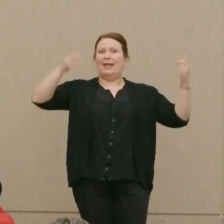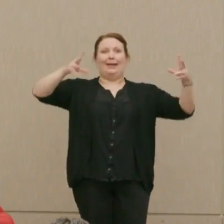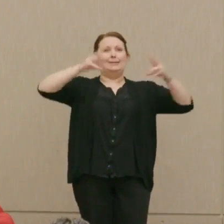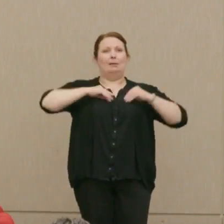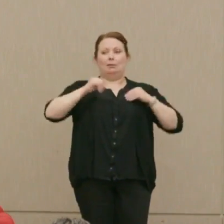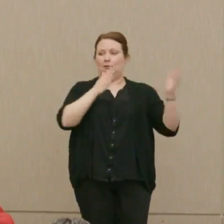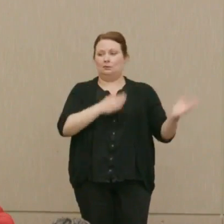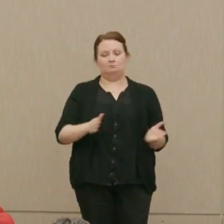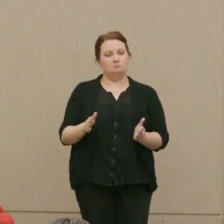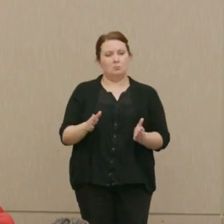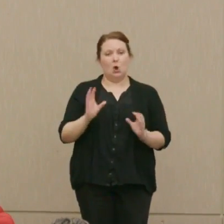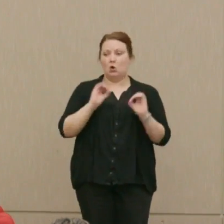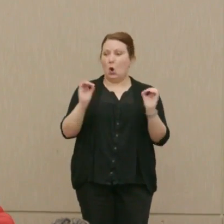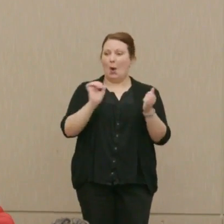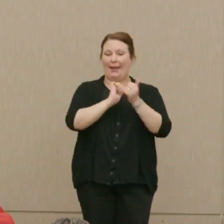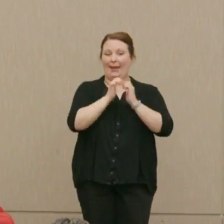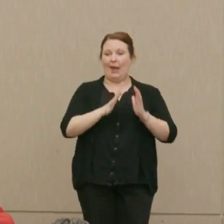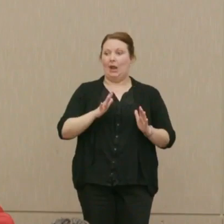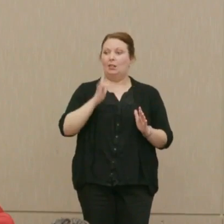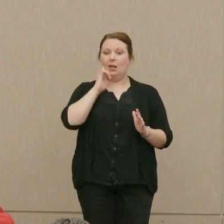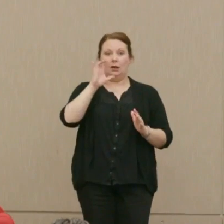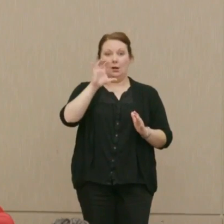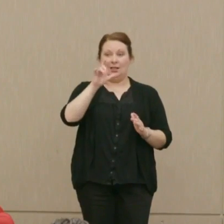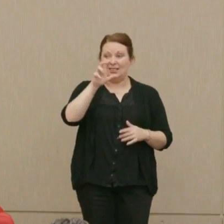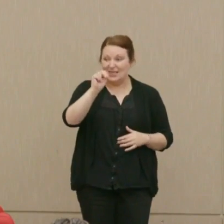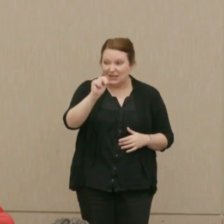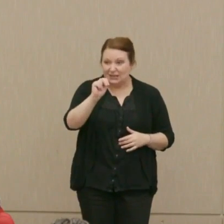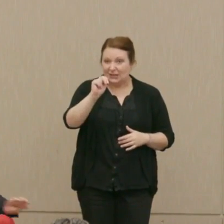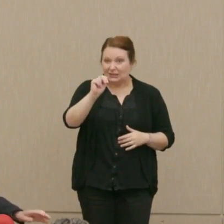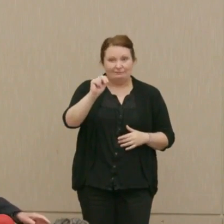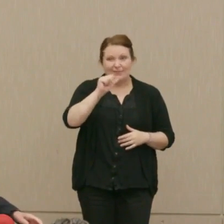No candidate, like Hilary Clinton, has accepted that.